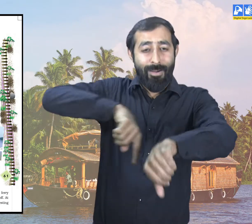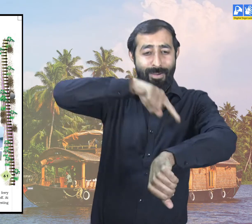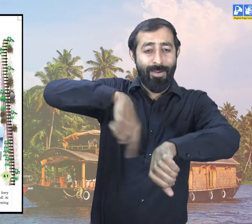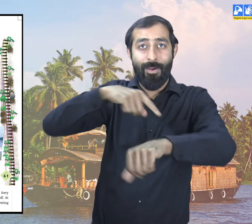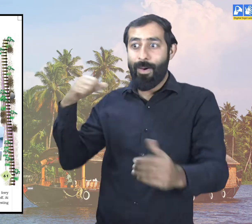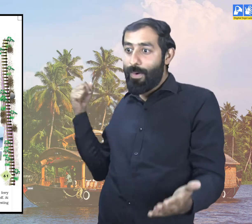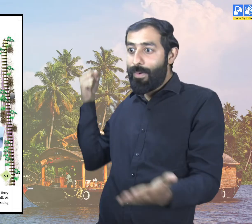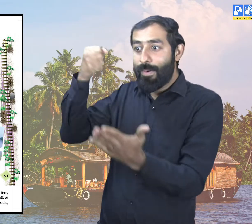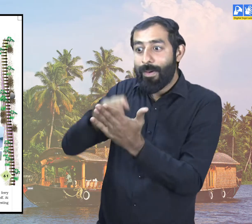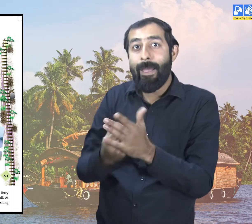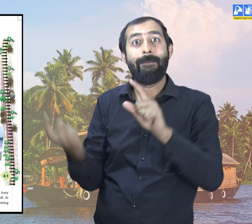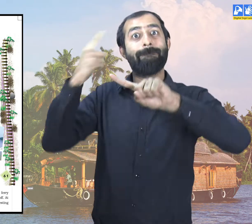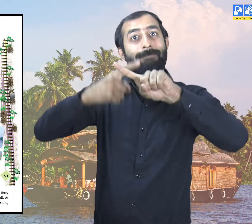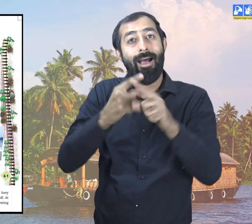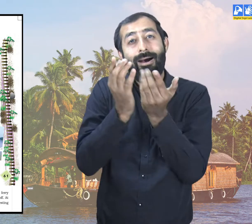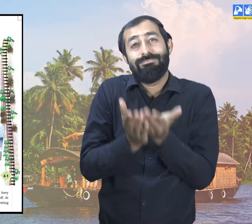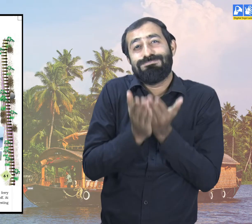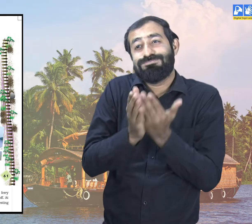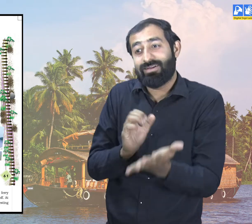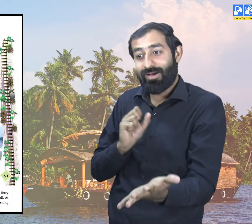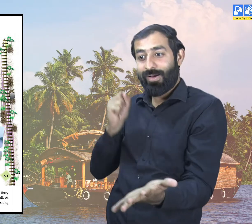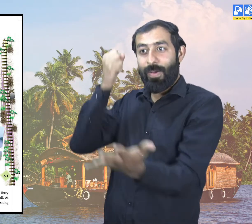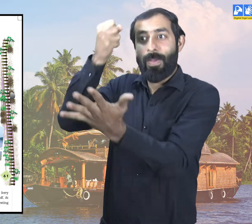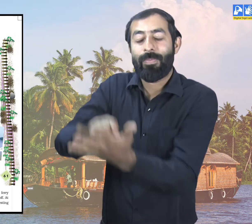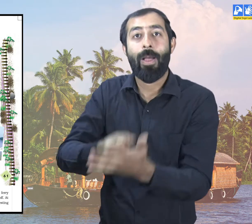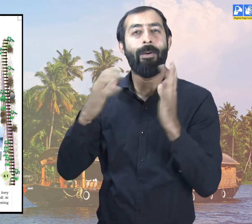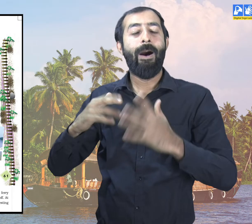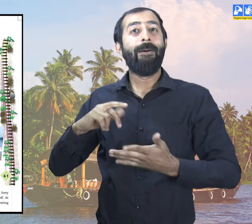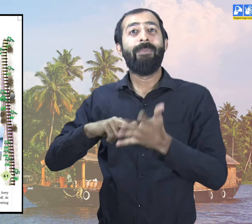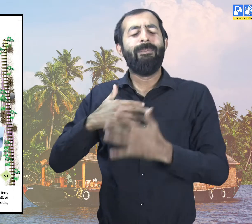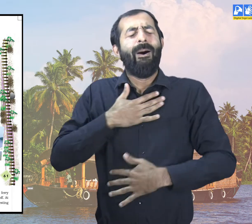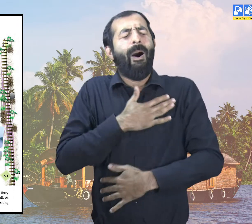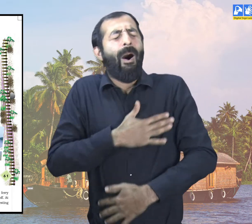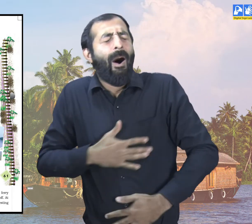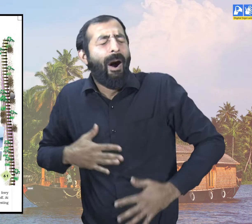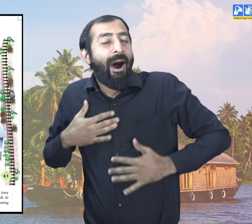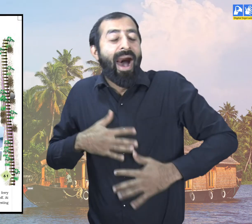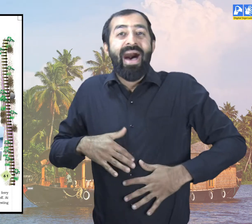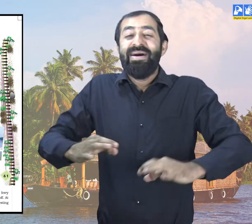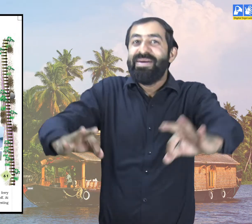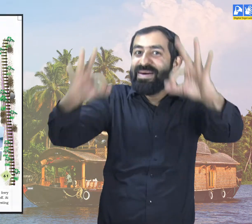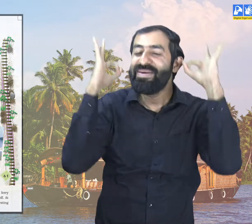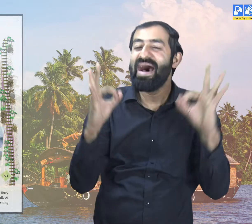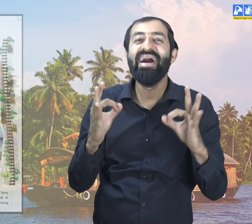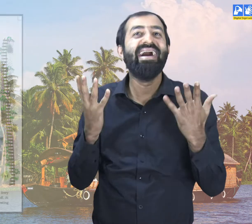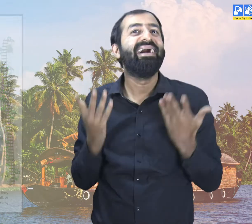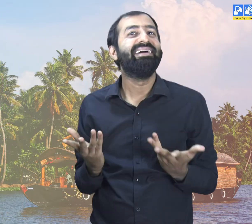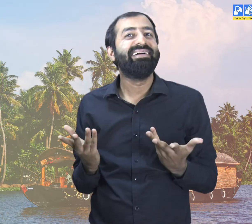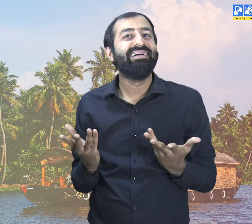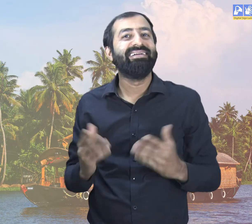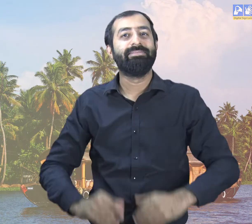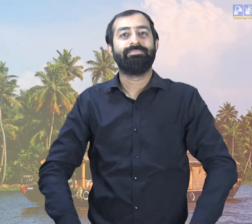What a long and interesting journey it has been!